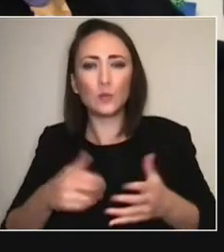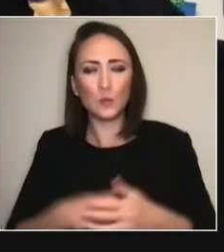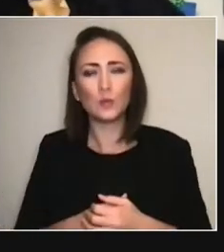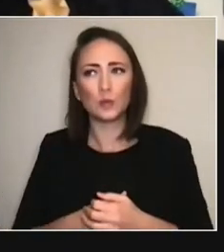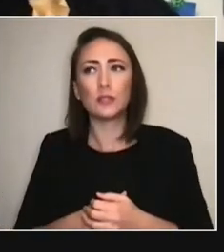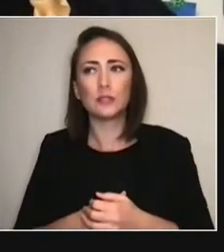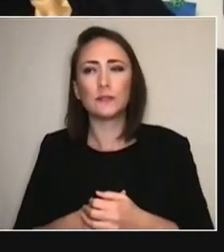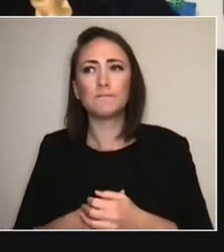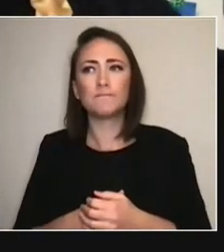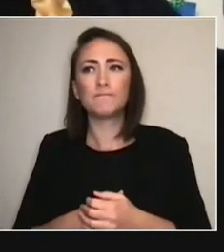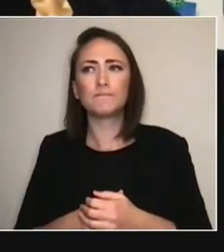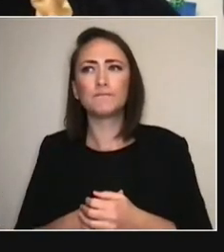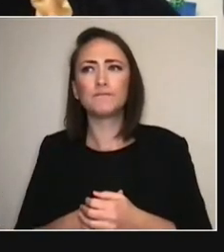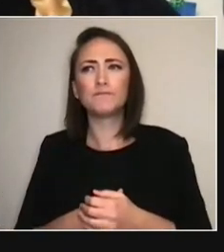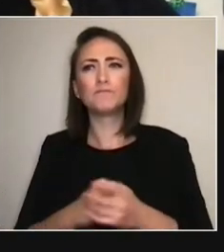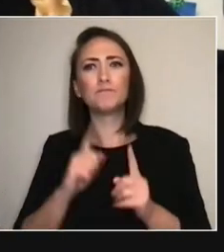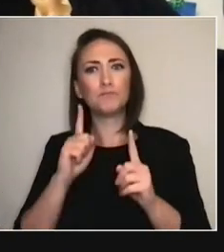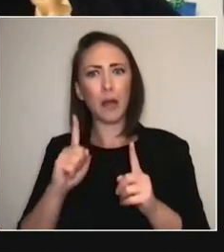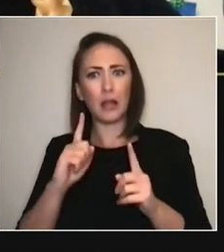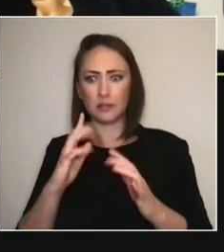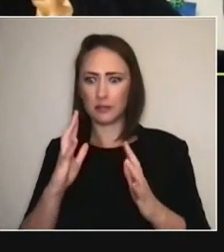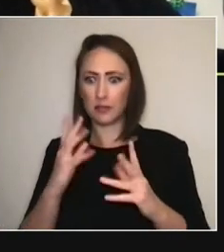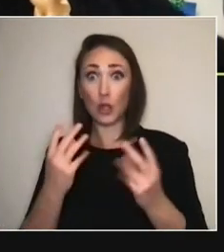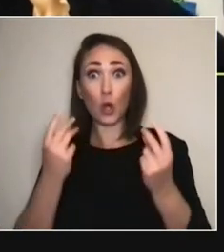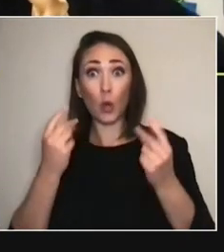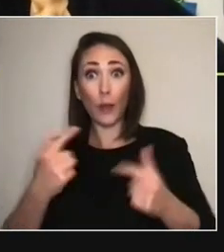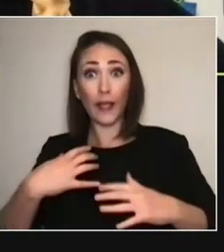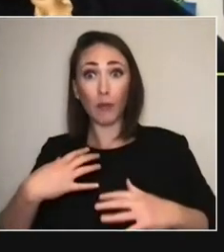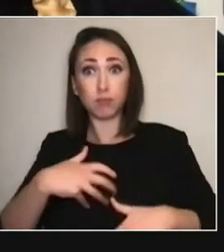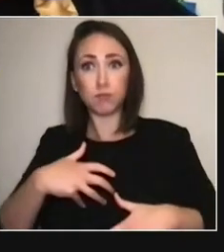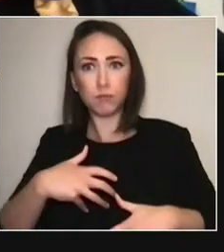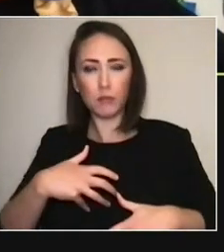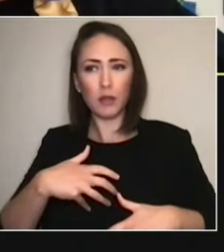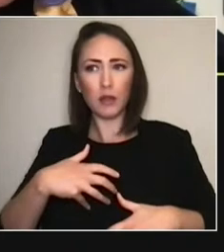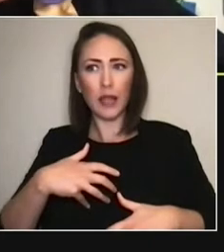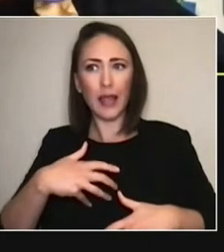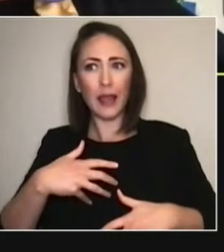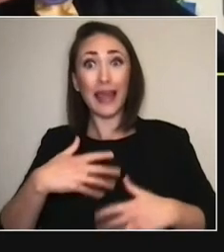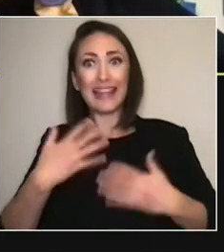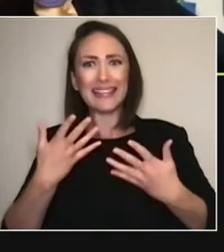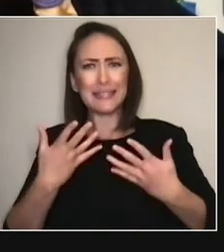or the transformational period that happens after this, is now,